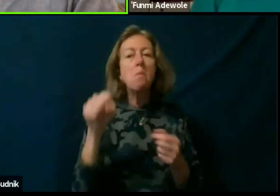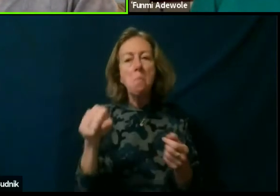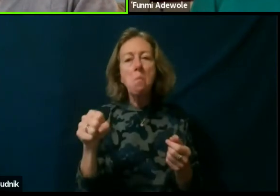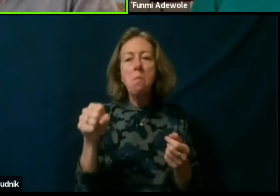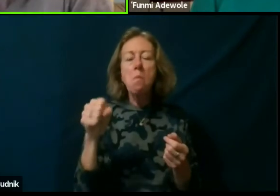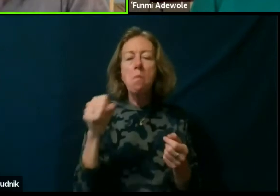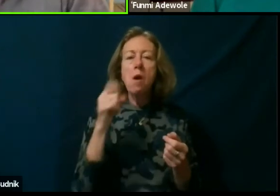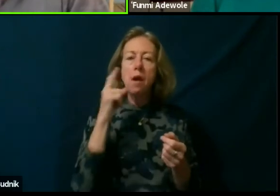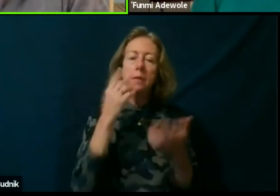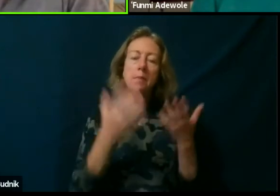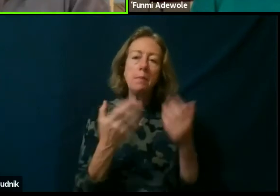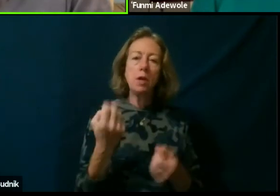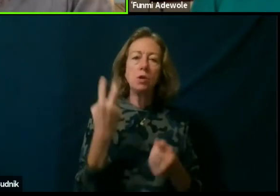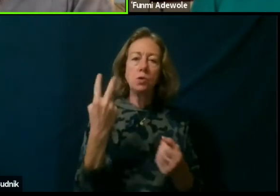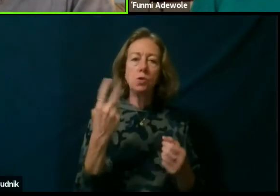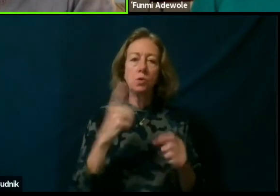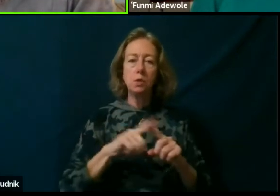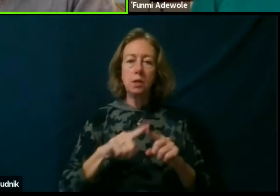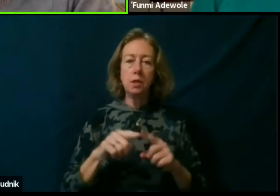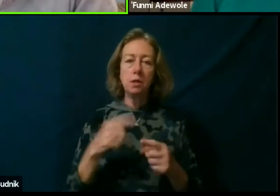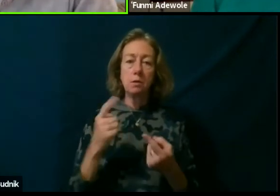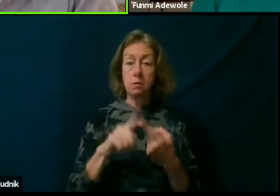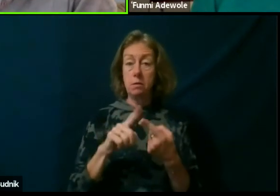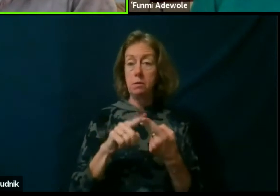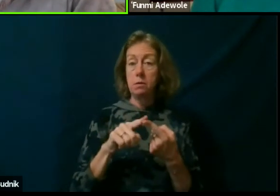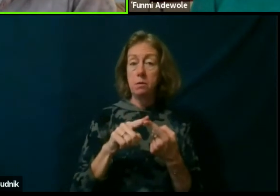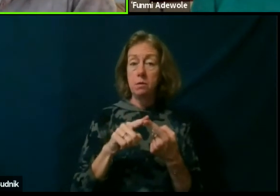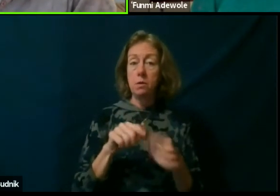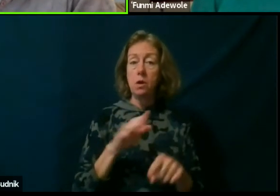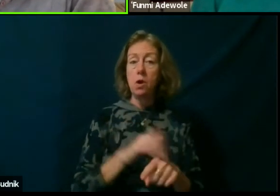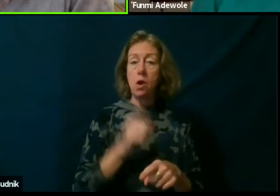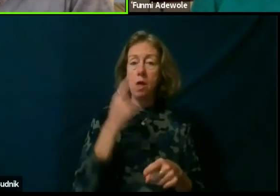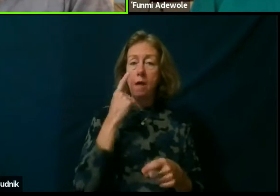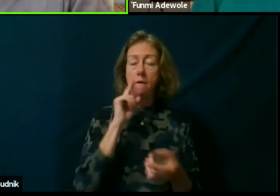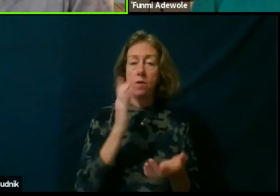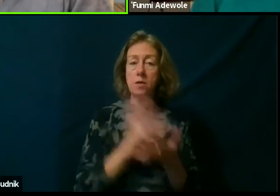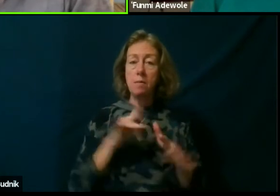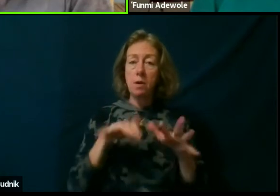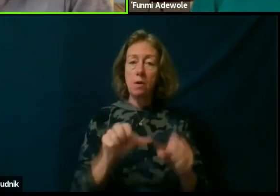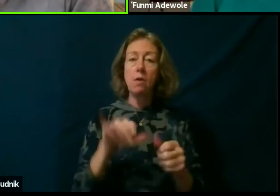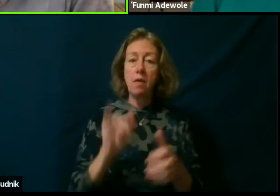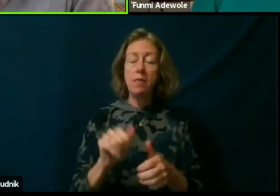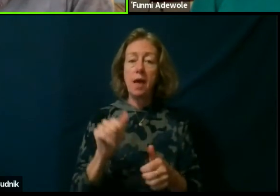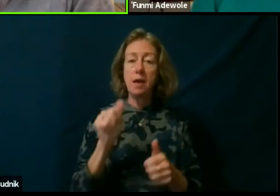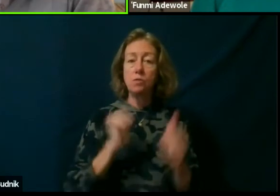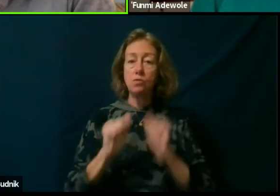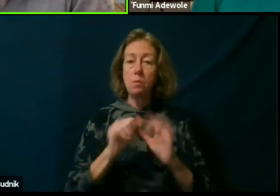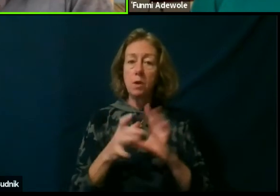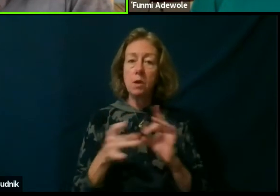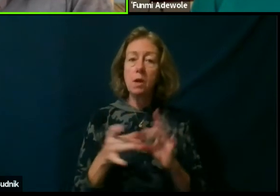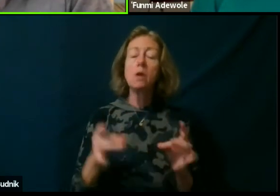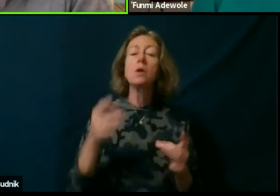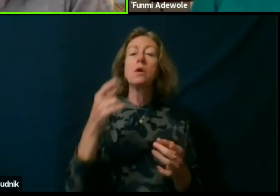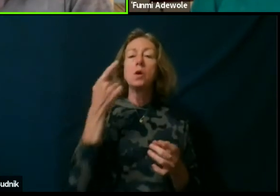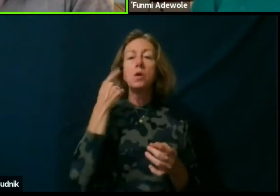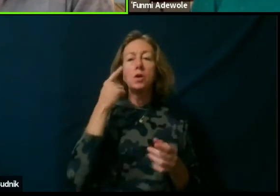on two things one is calling for decolonizing dramaturgy as a lens to rethink dramaturgy